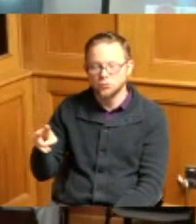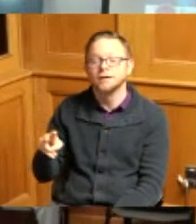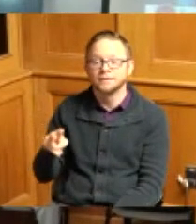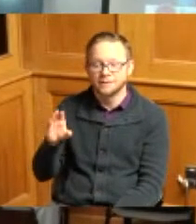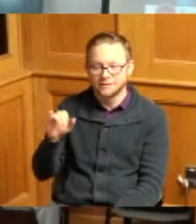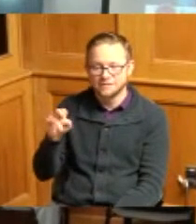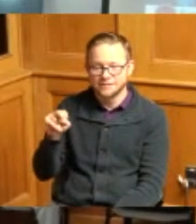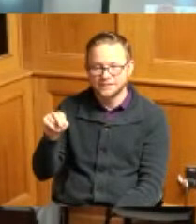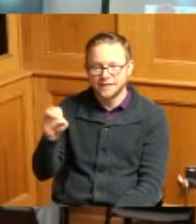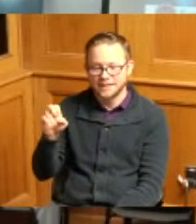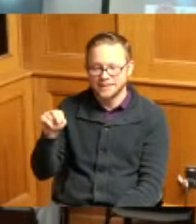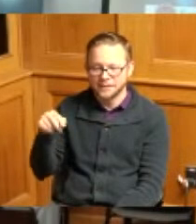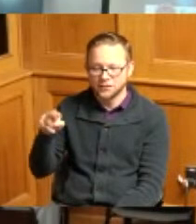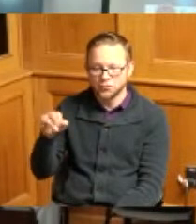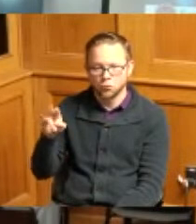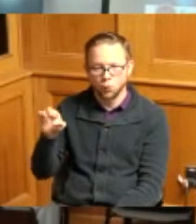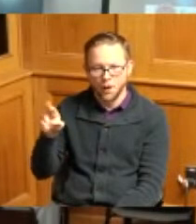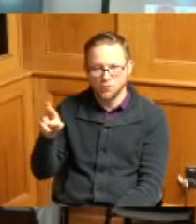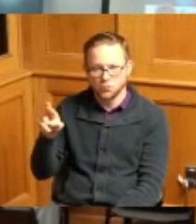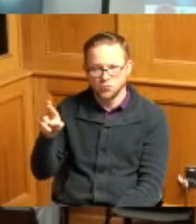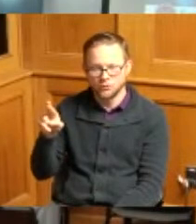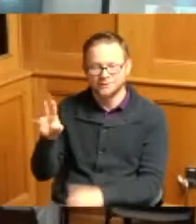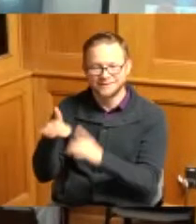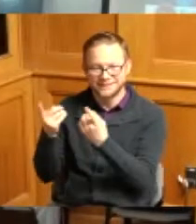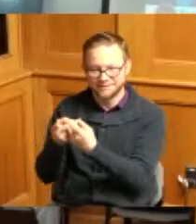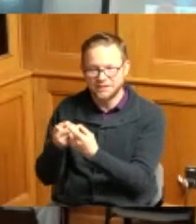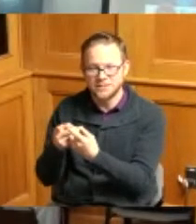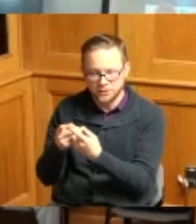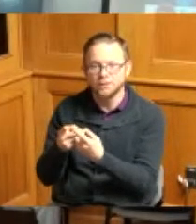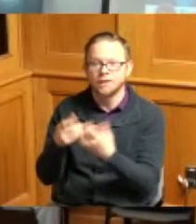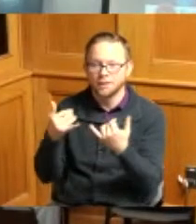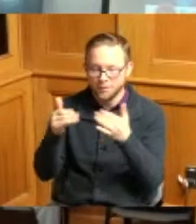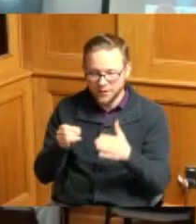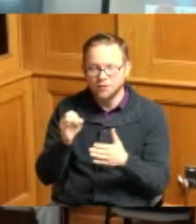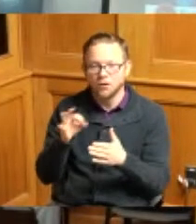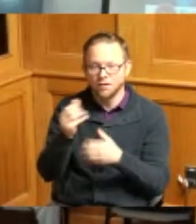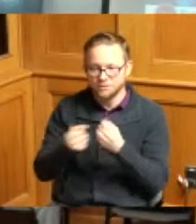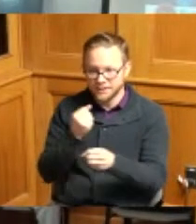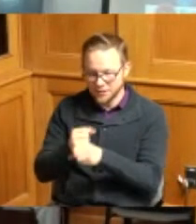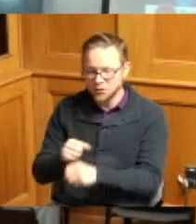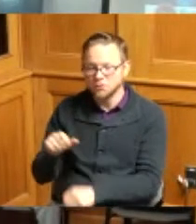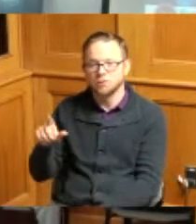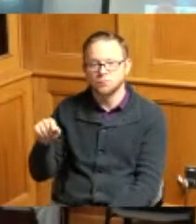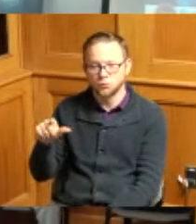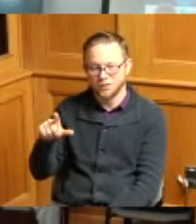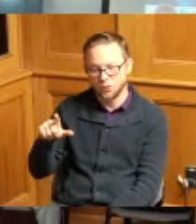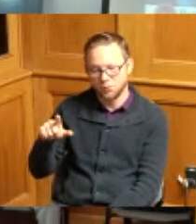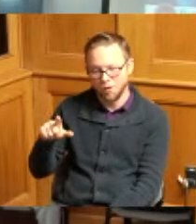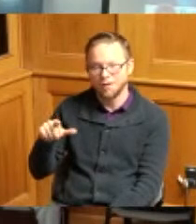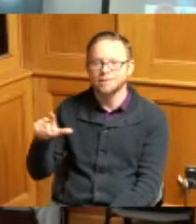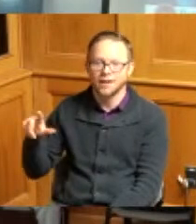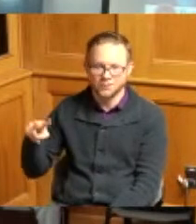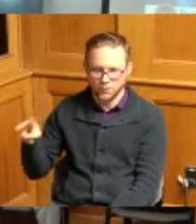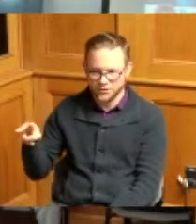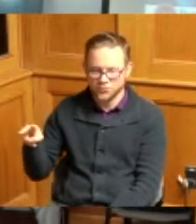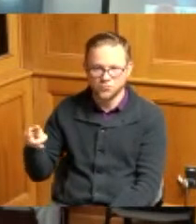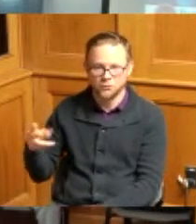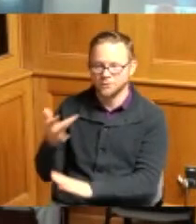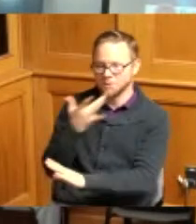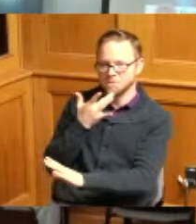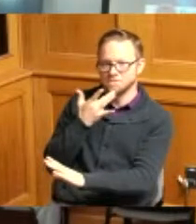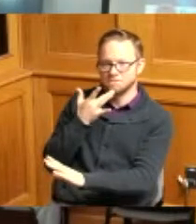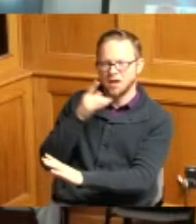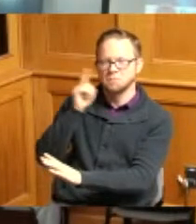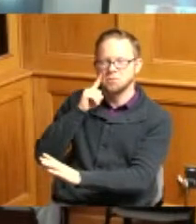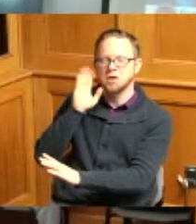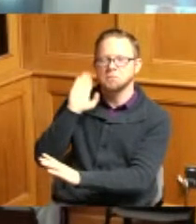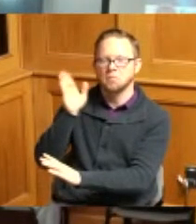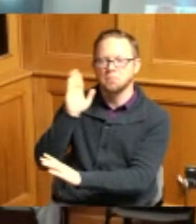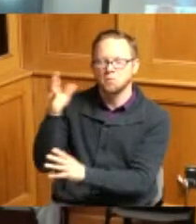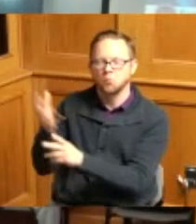two player of the year from 2021 to 2022 favorite to win again division two first team